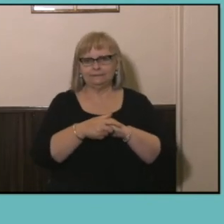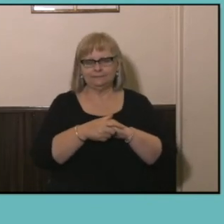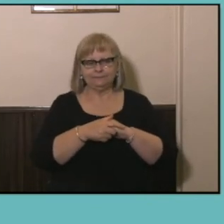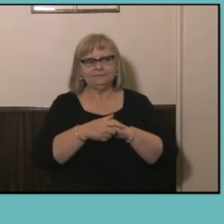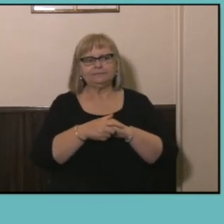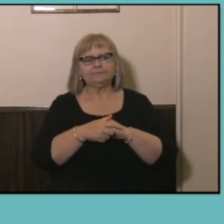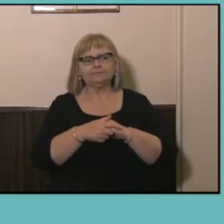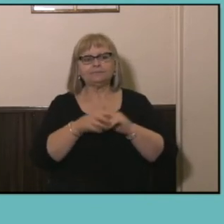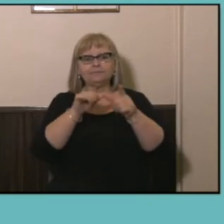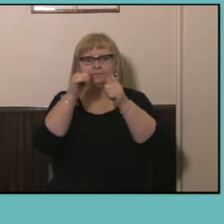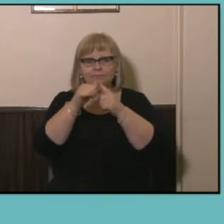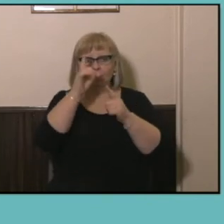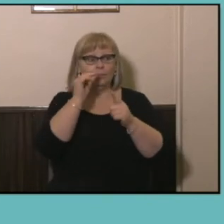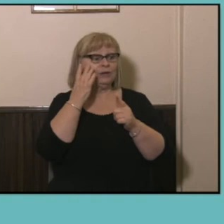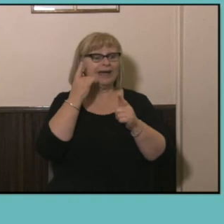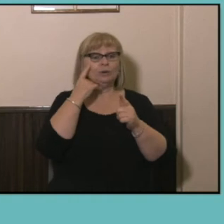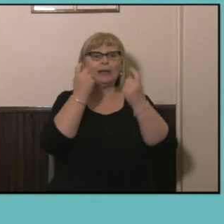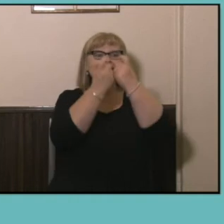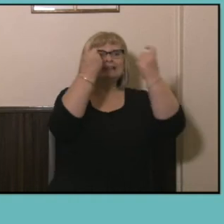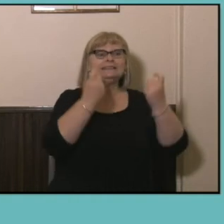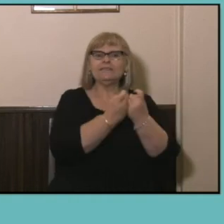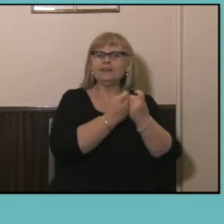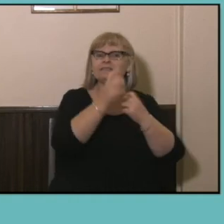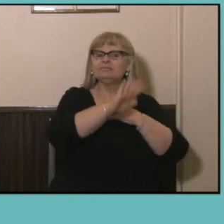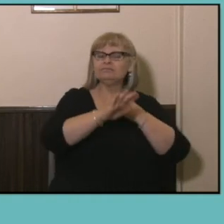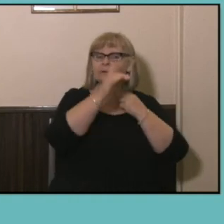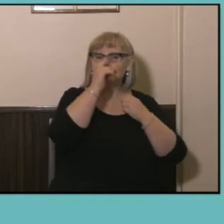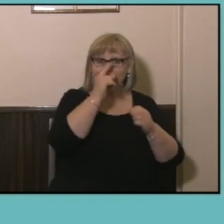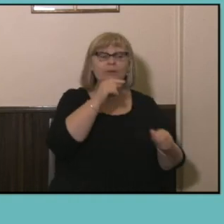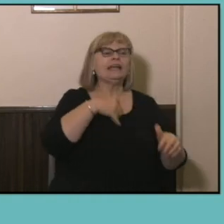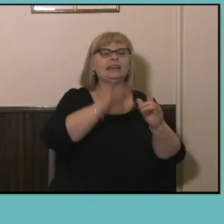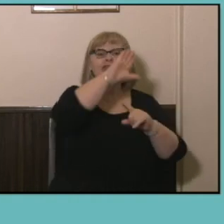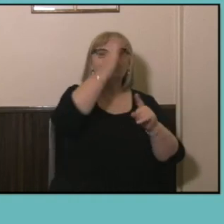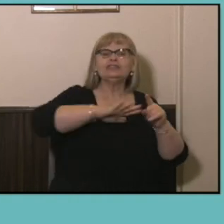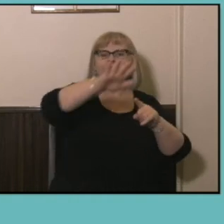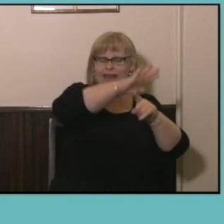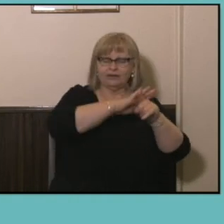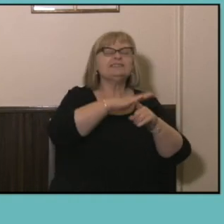if you're looking at certificate qualifications than people in regional areas are more likely to have a certificate qualification than in